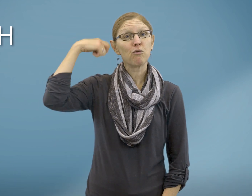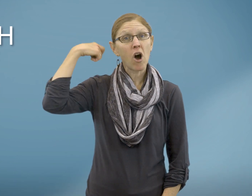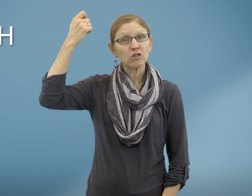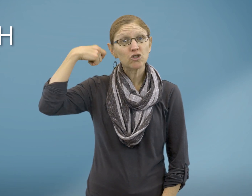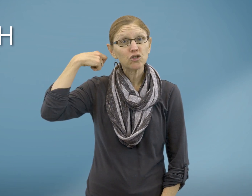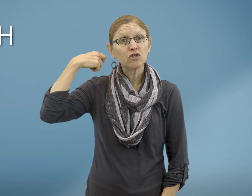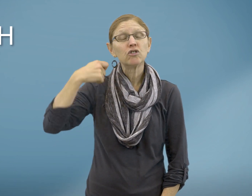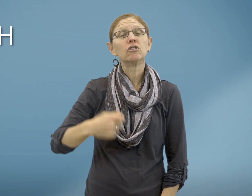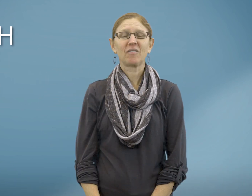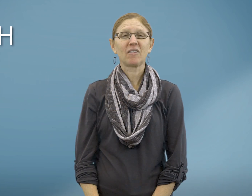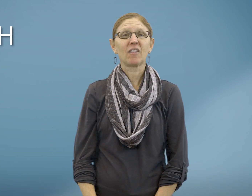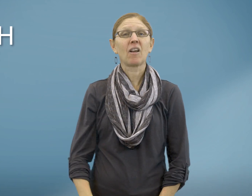Brush